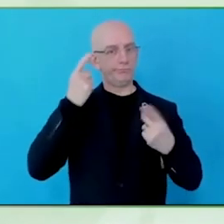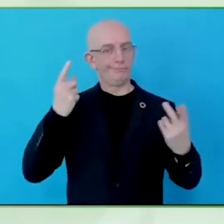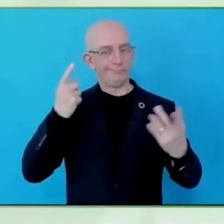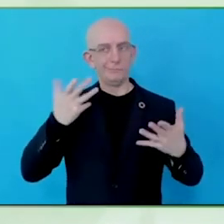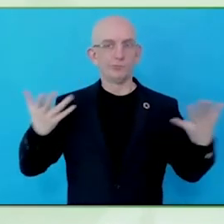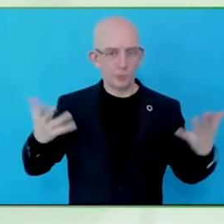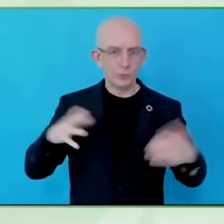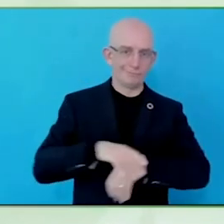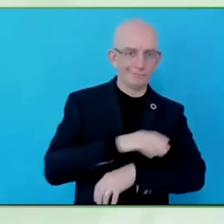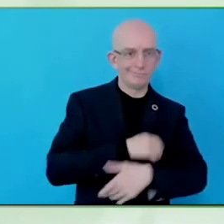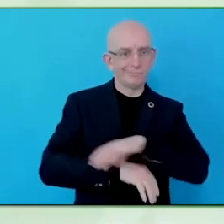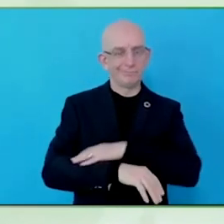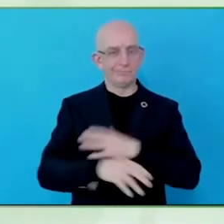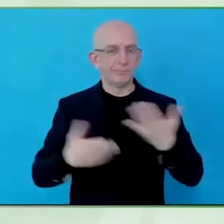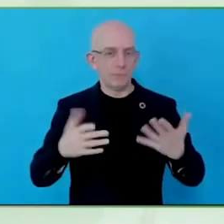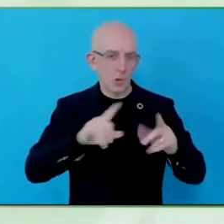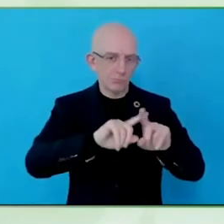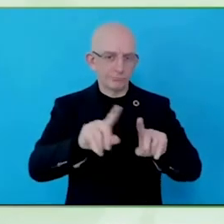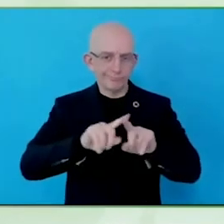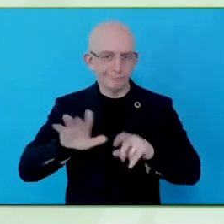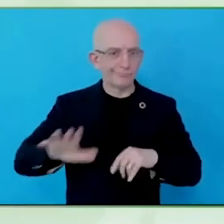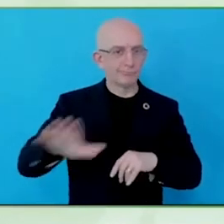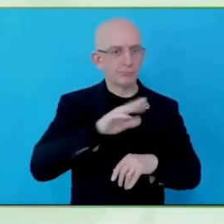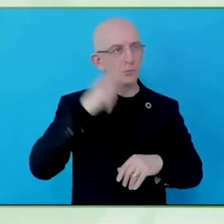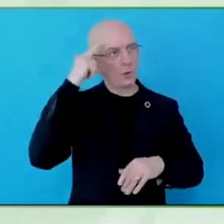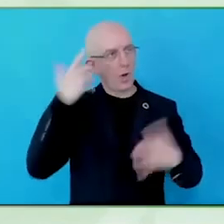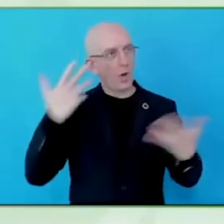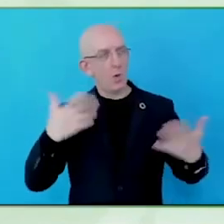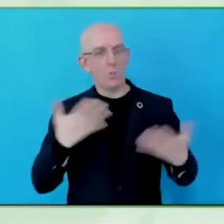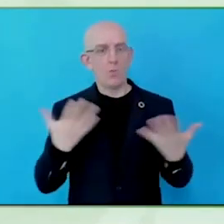delightfully accessible and inclusive and then informs design